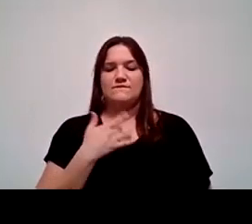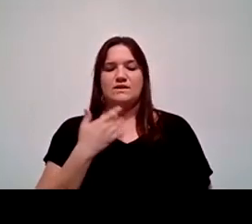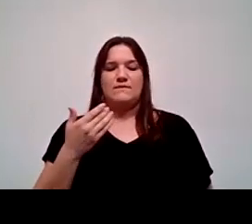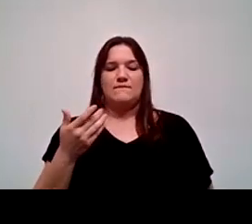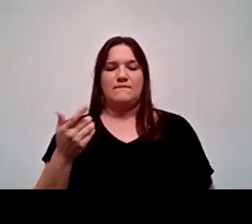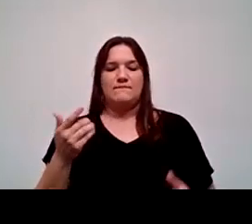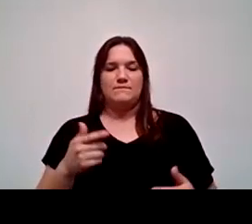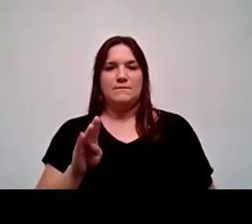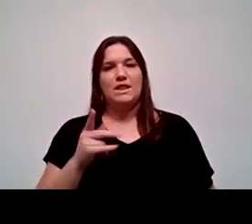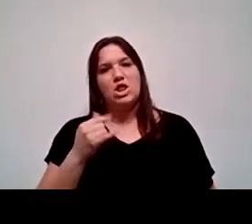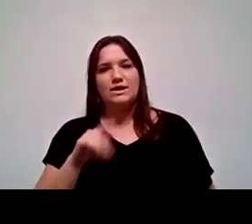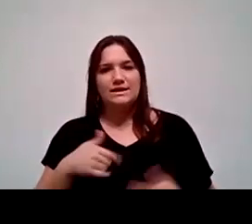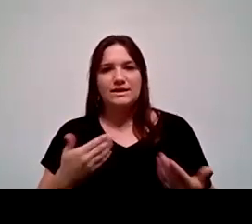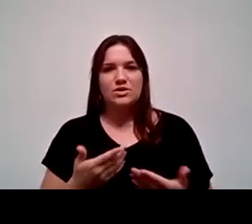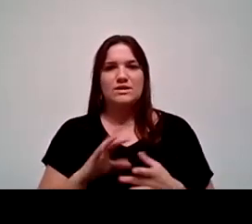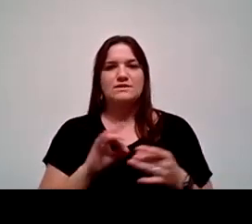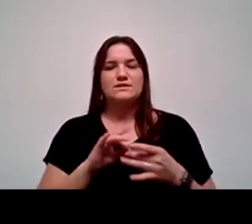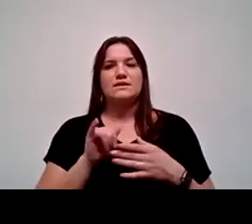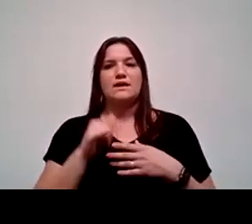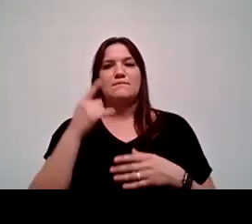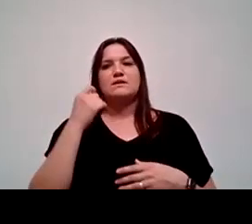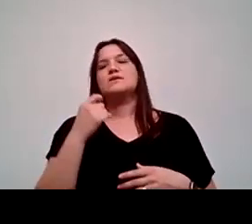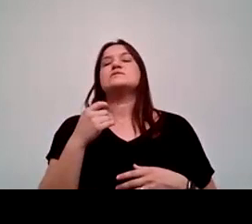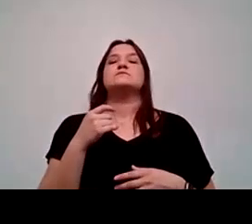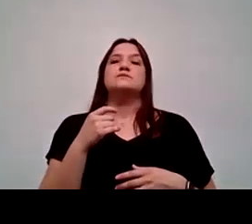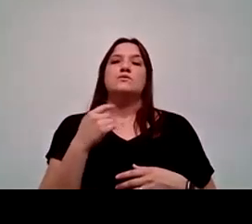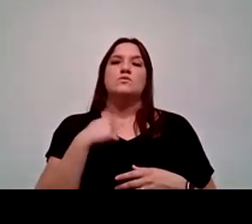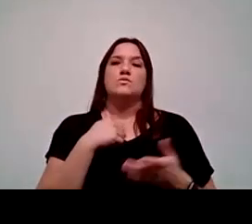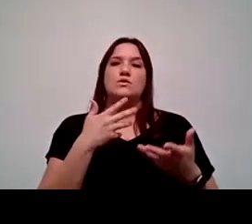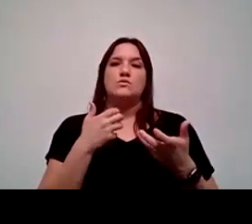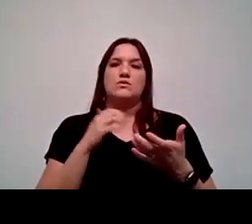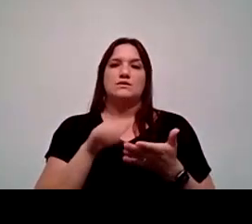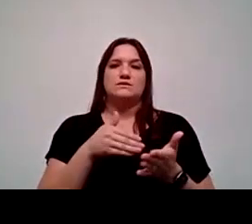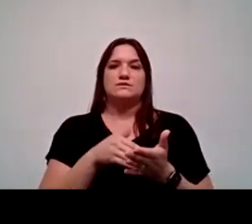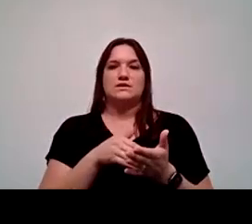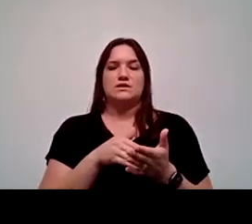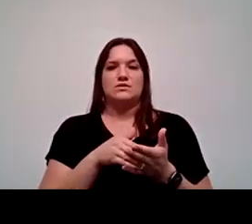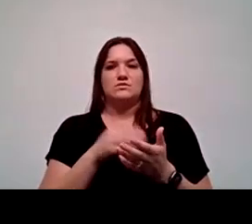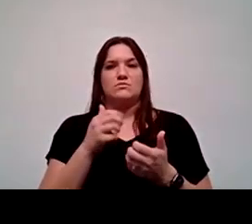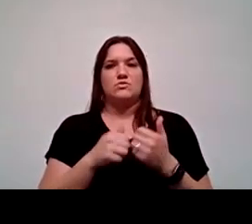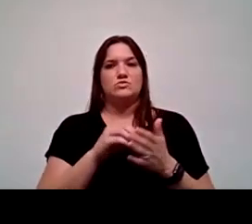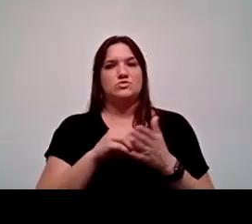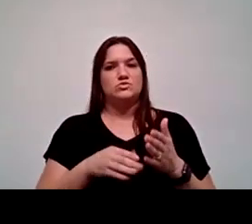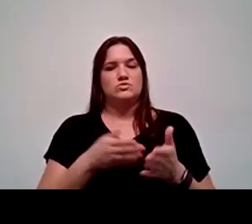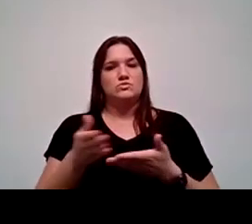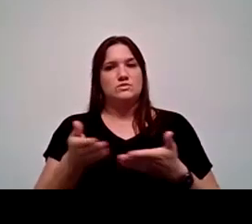And I think that because we wanted to center the majority of the students that we serve and the community that we serve.